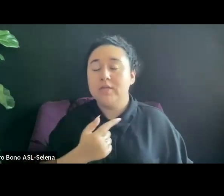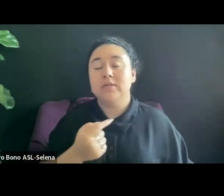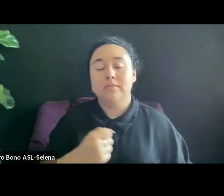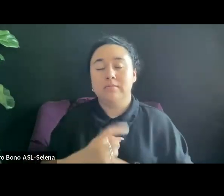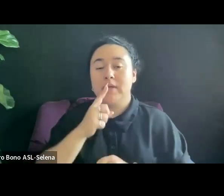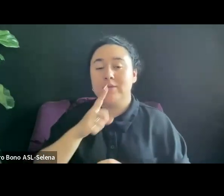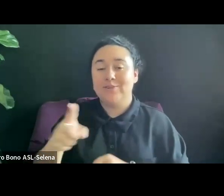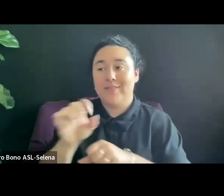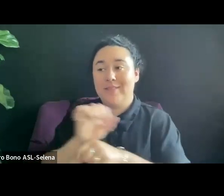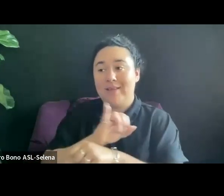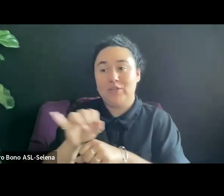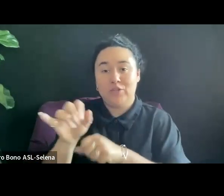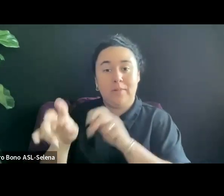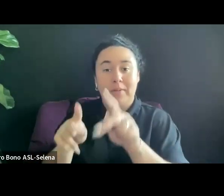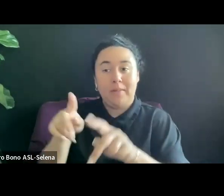CONTENT THAT YOU ARE MAKING.